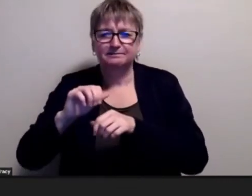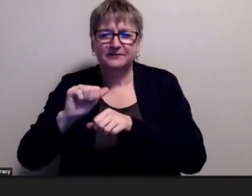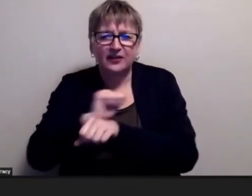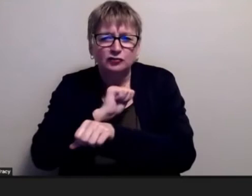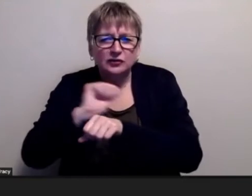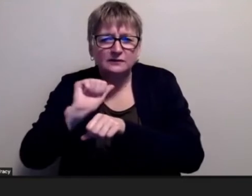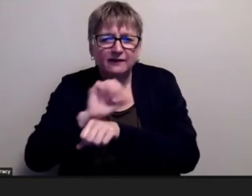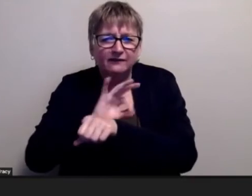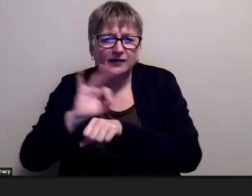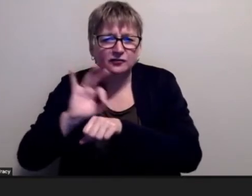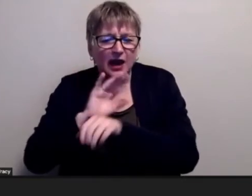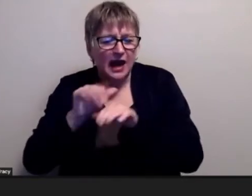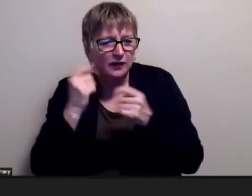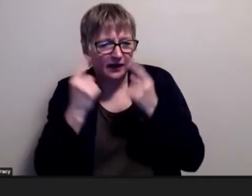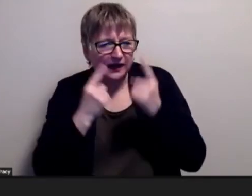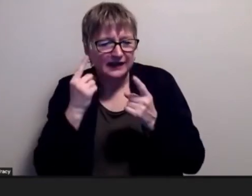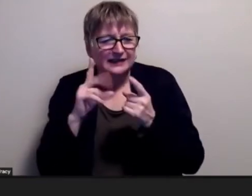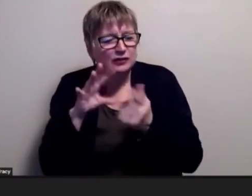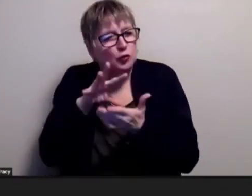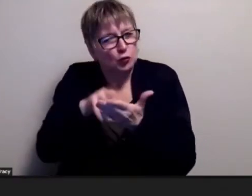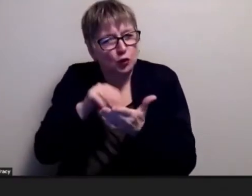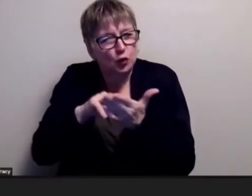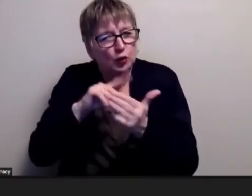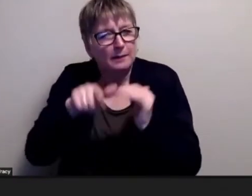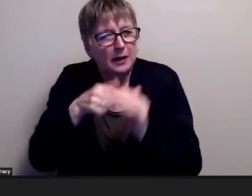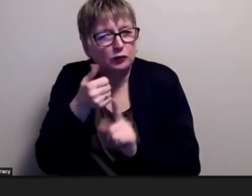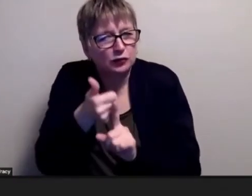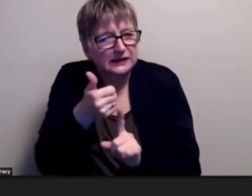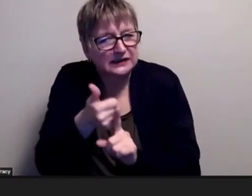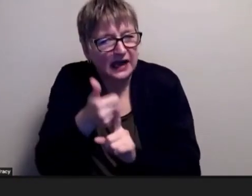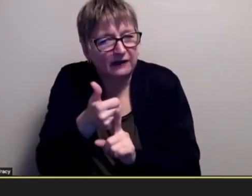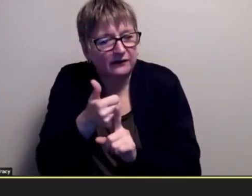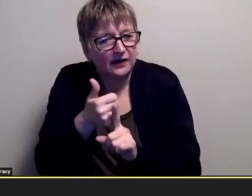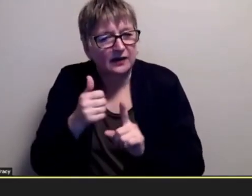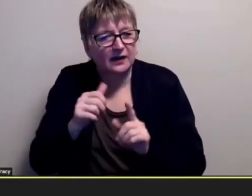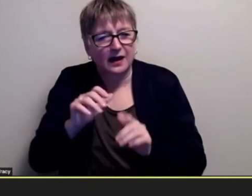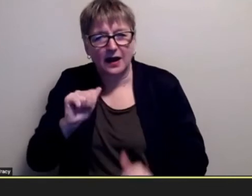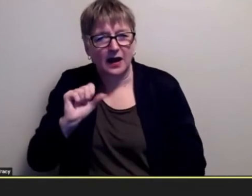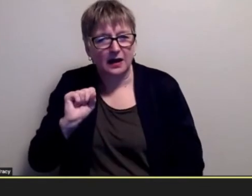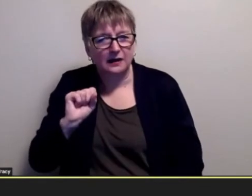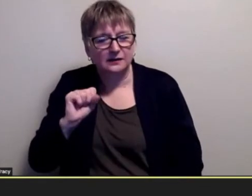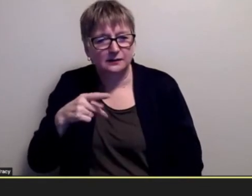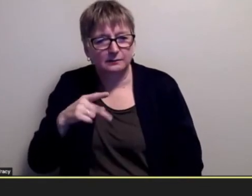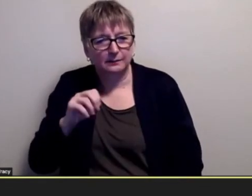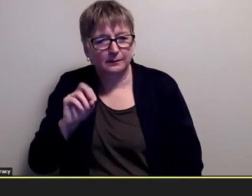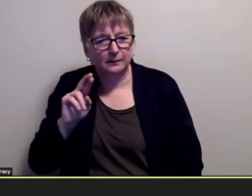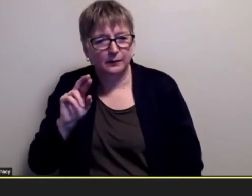think did you learn something about it when you were not told that uh not really because to be